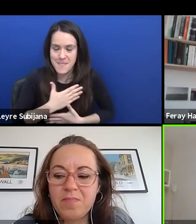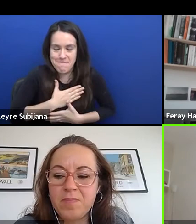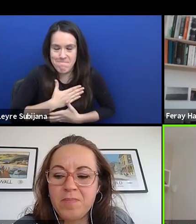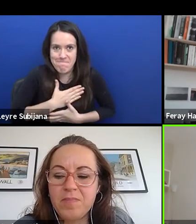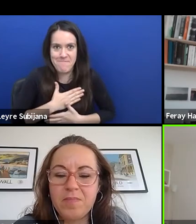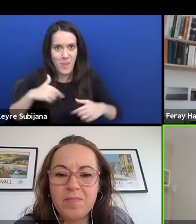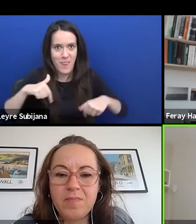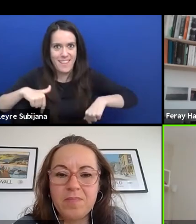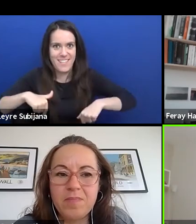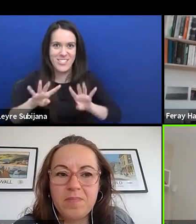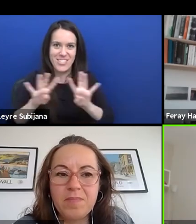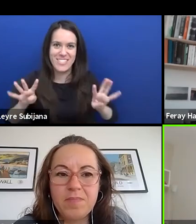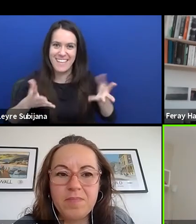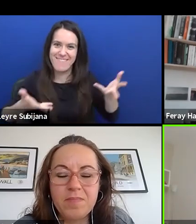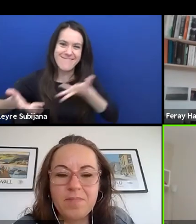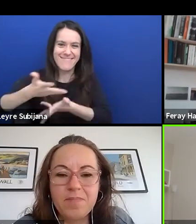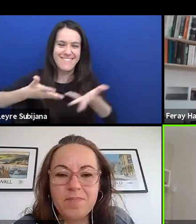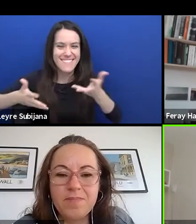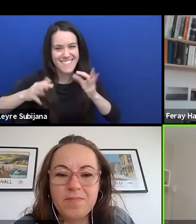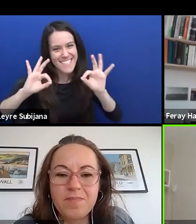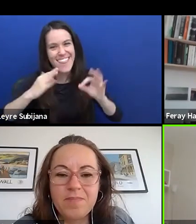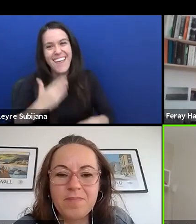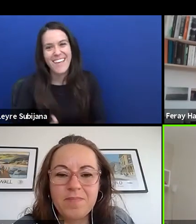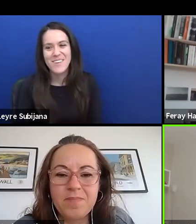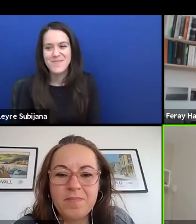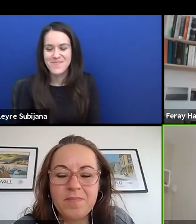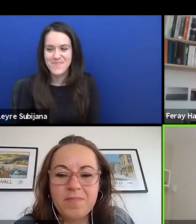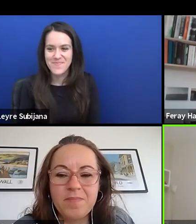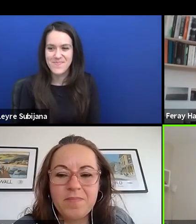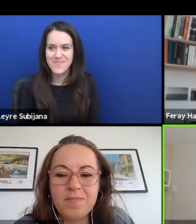and yeah, thanks a lot.